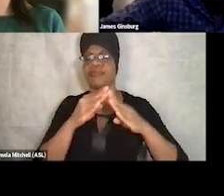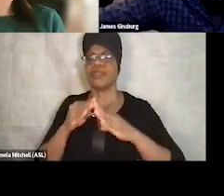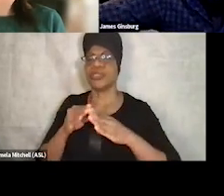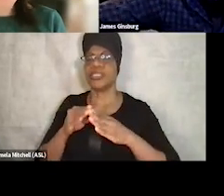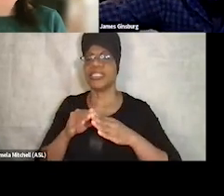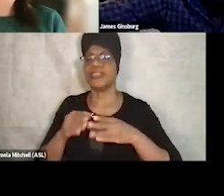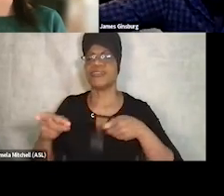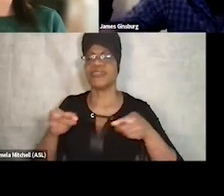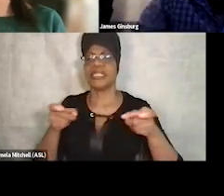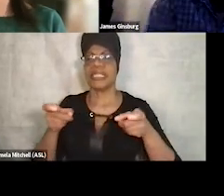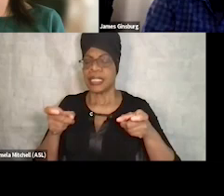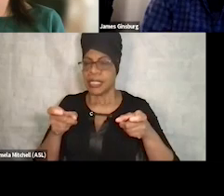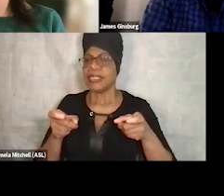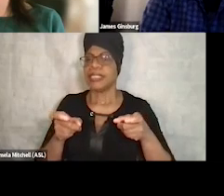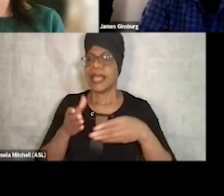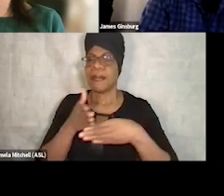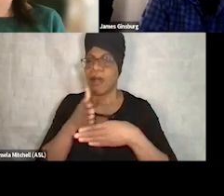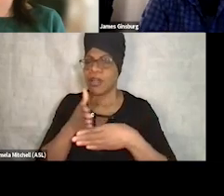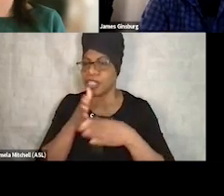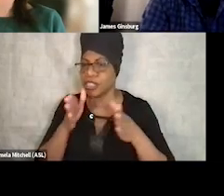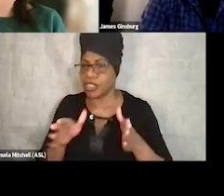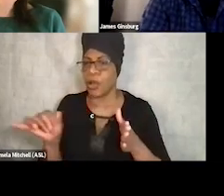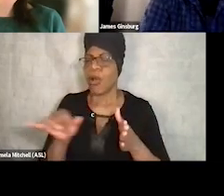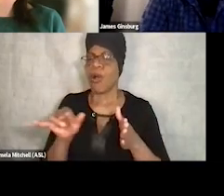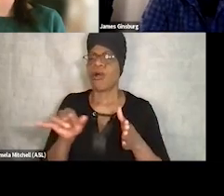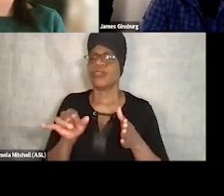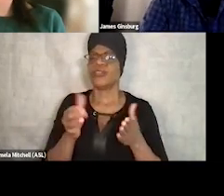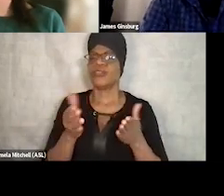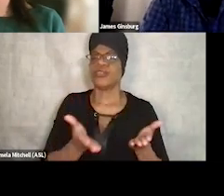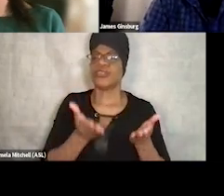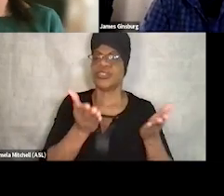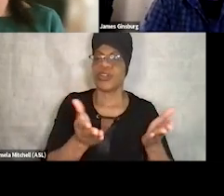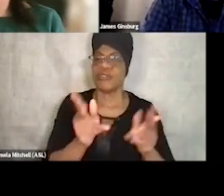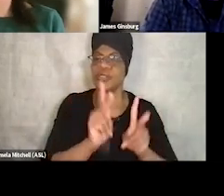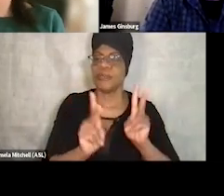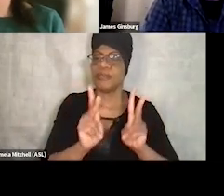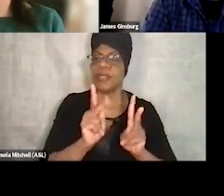to be of service to people who are experiencing homelessness in partnership.